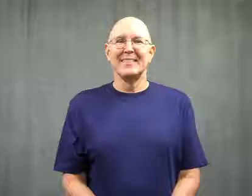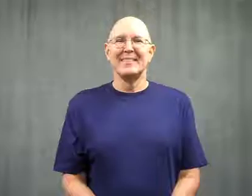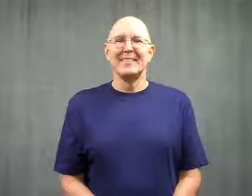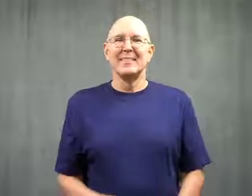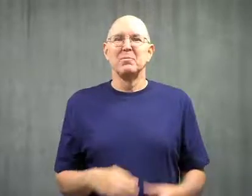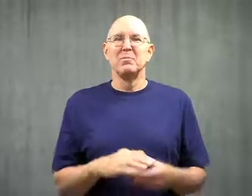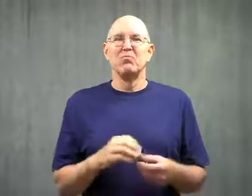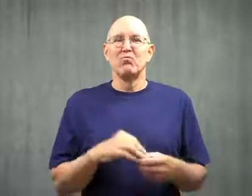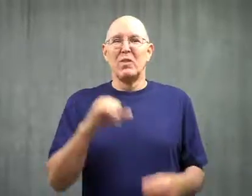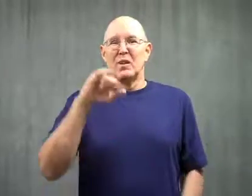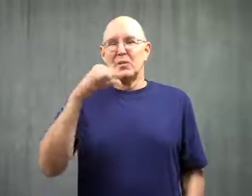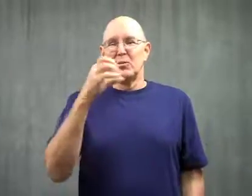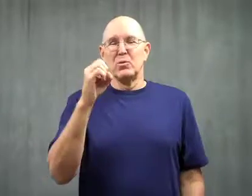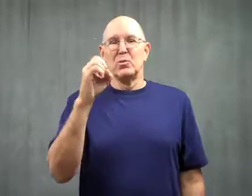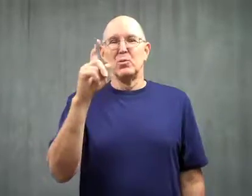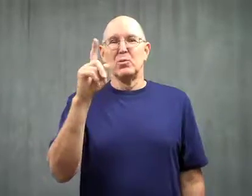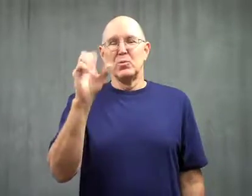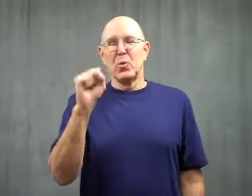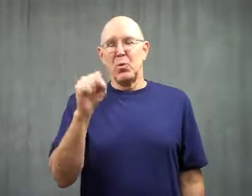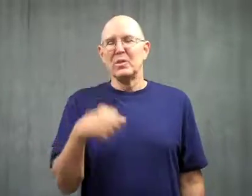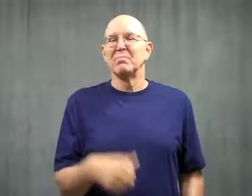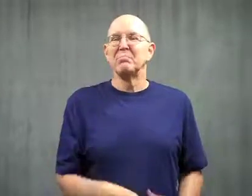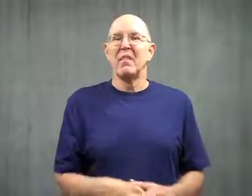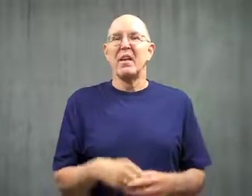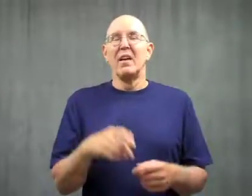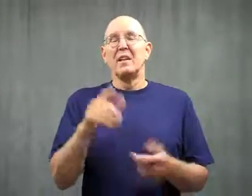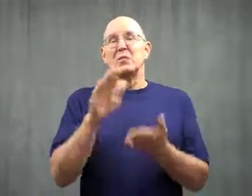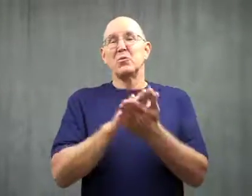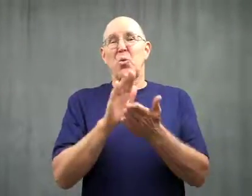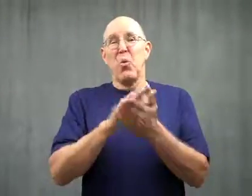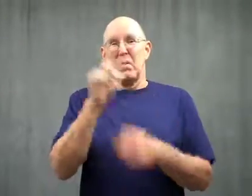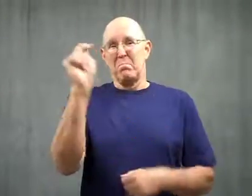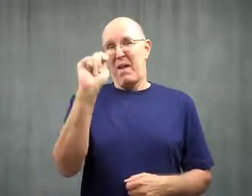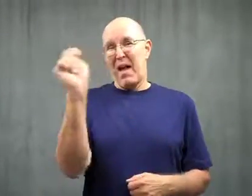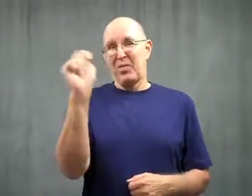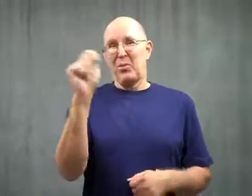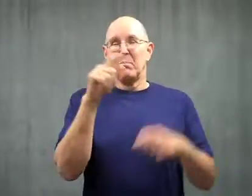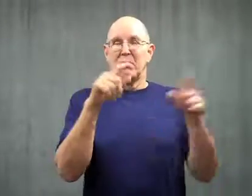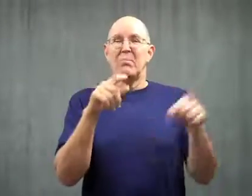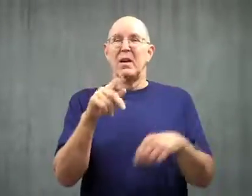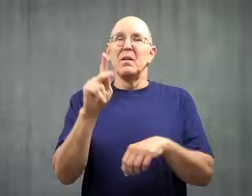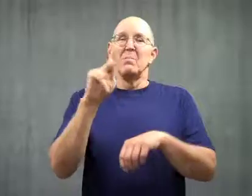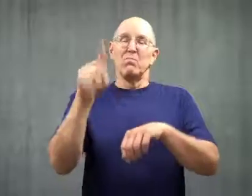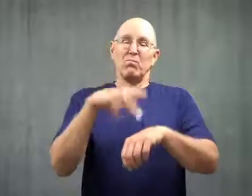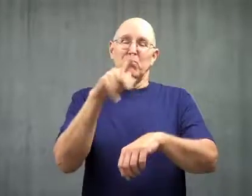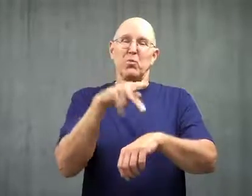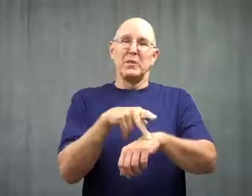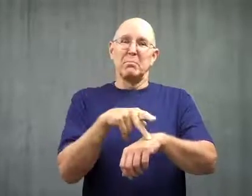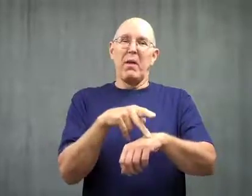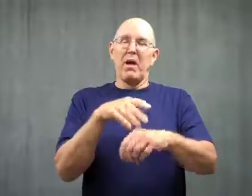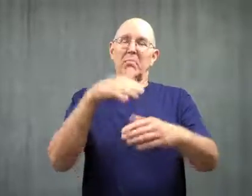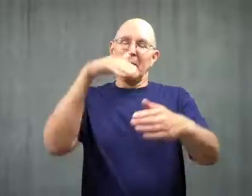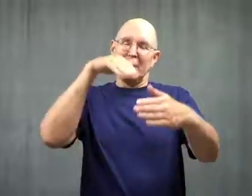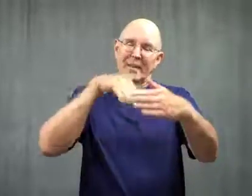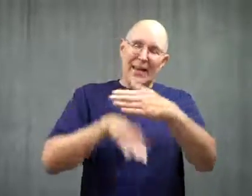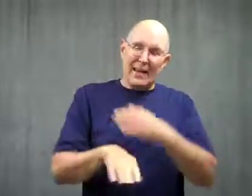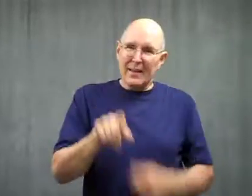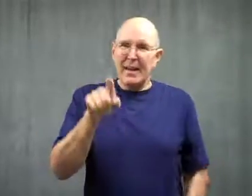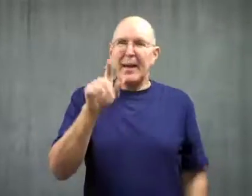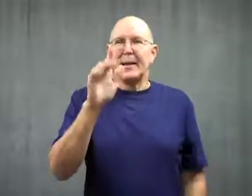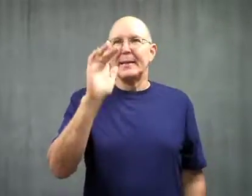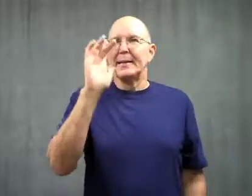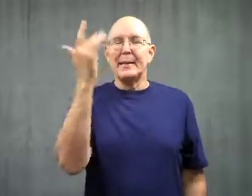I'm telling one of my jokes.